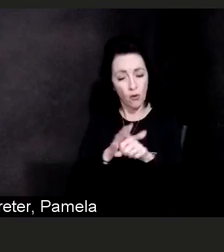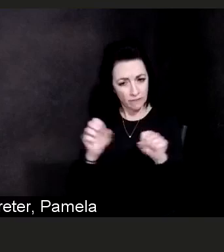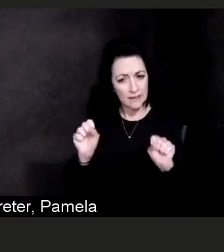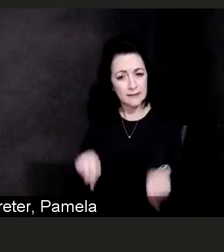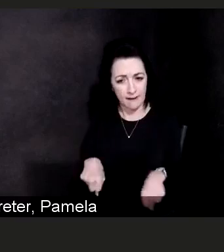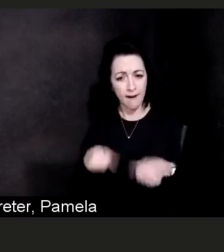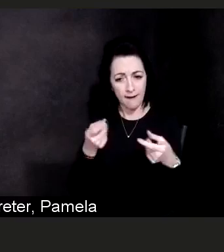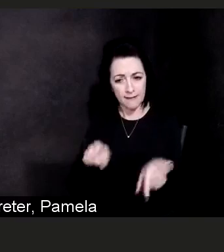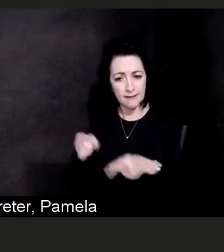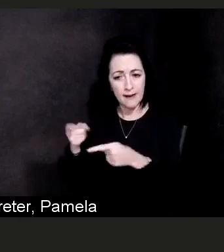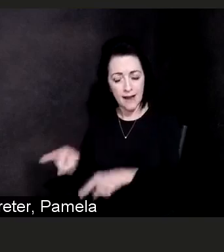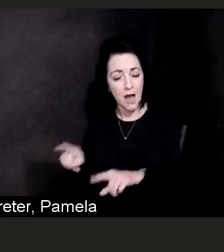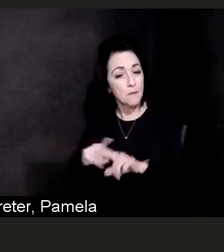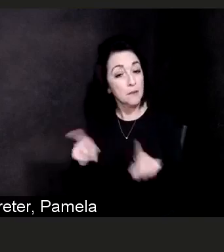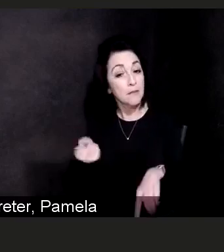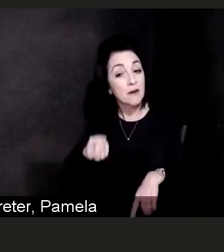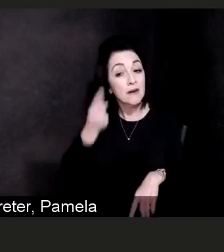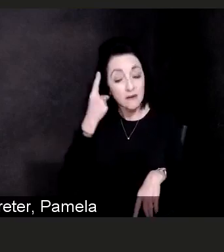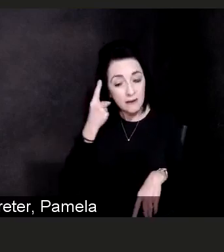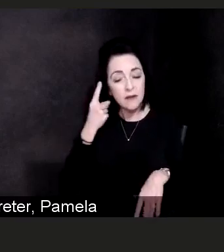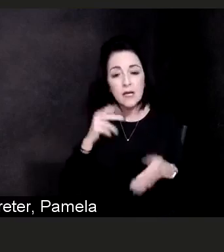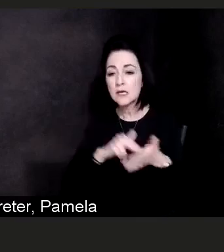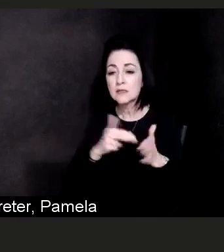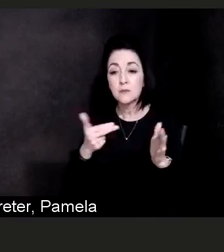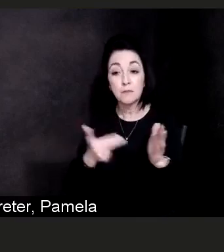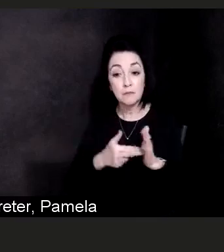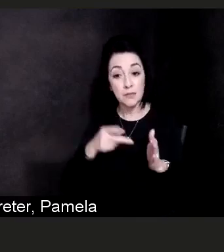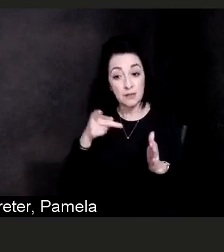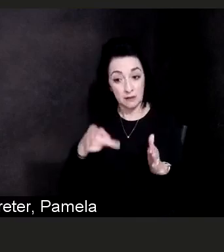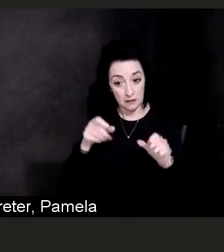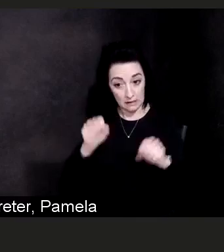So there still is a chance of becoming infected